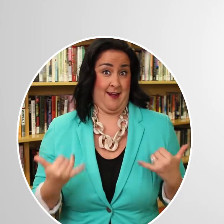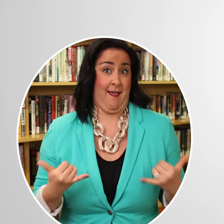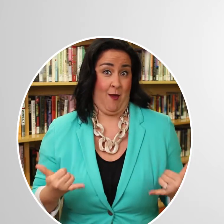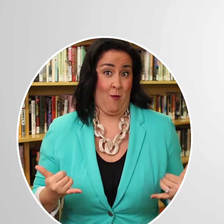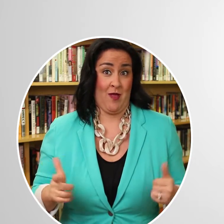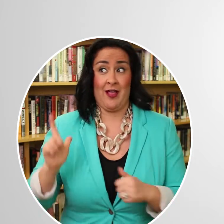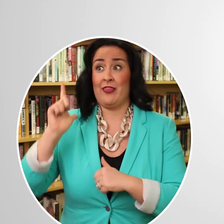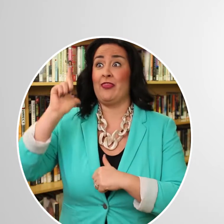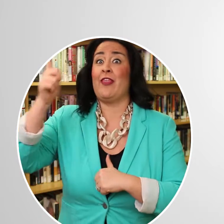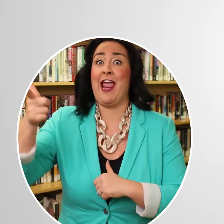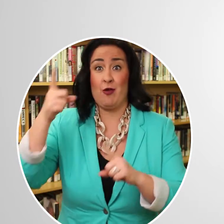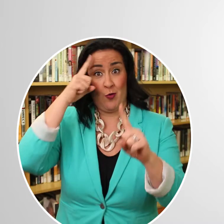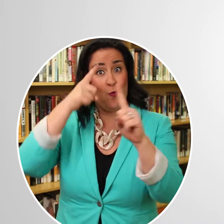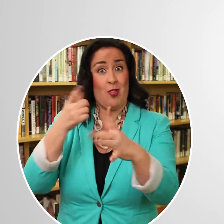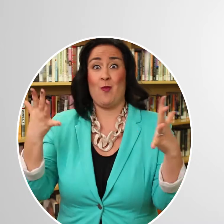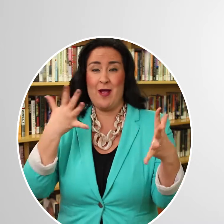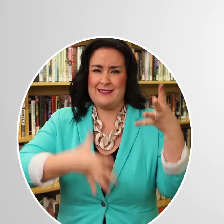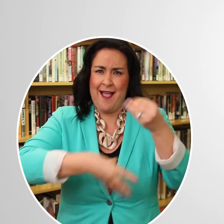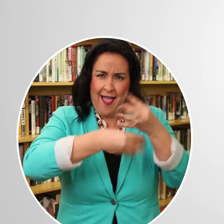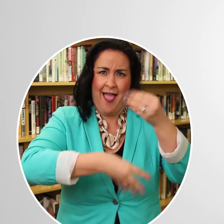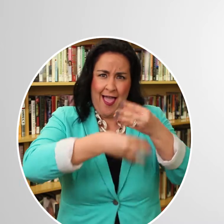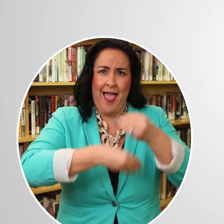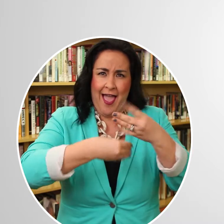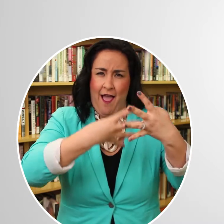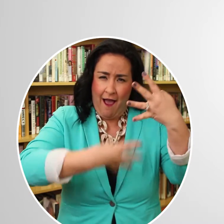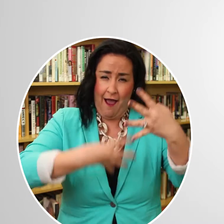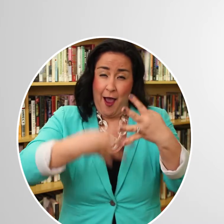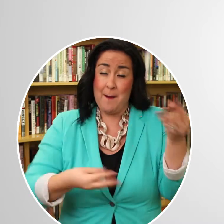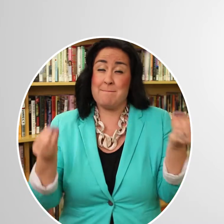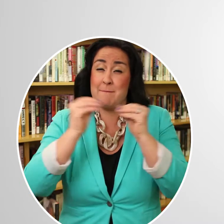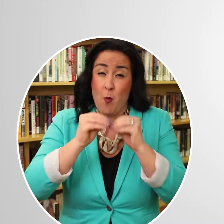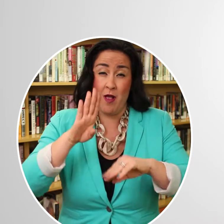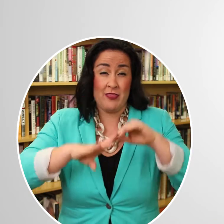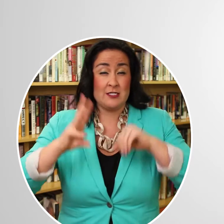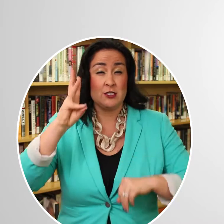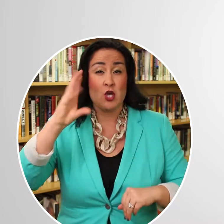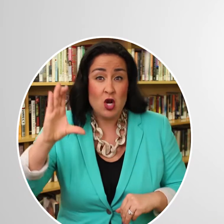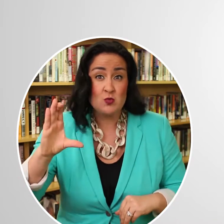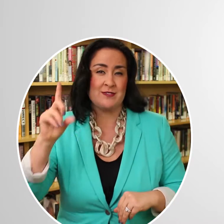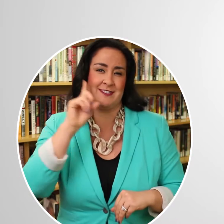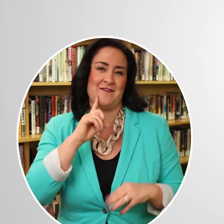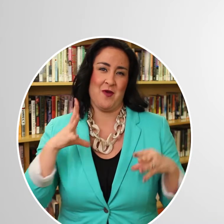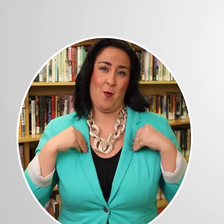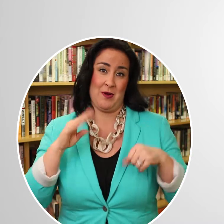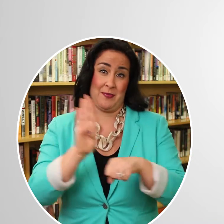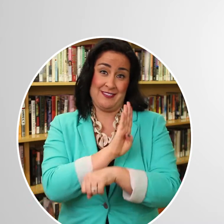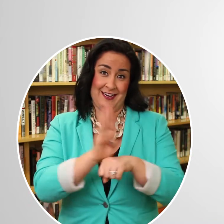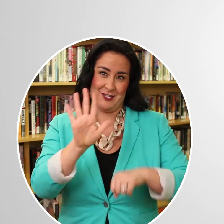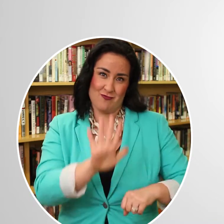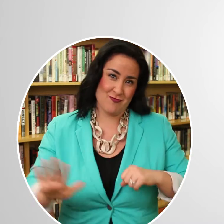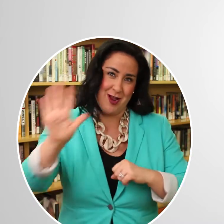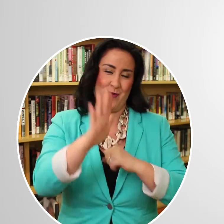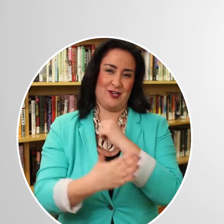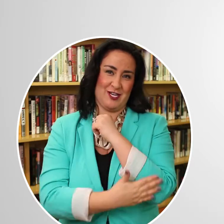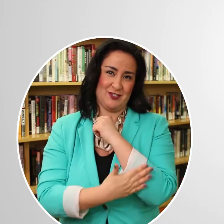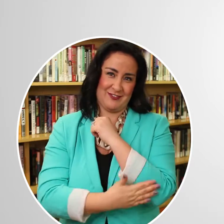But Convo hopes to grow that list to the more than 600 Deaf businesses that are across the country.